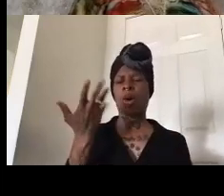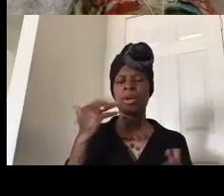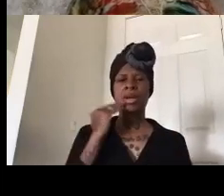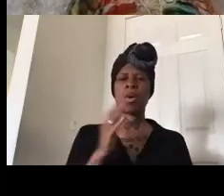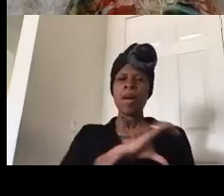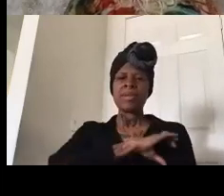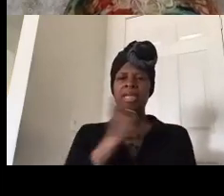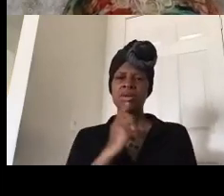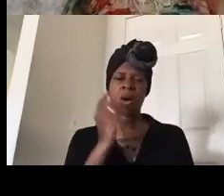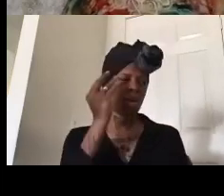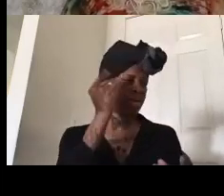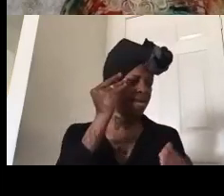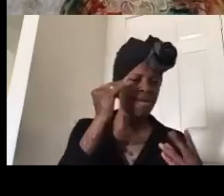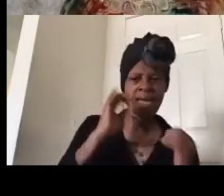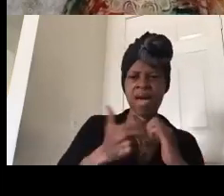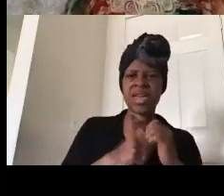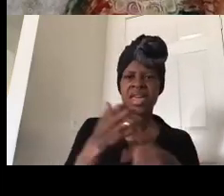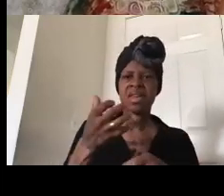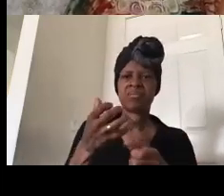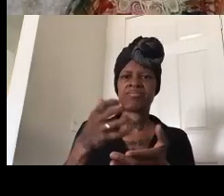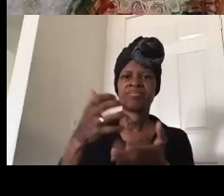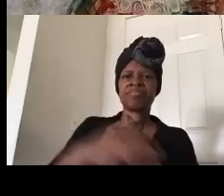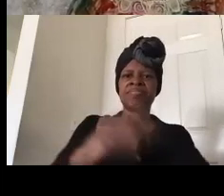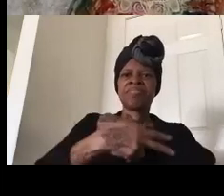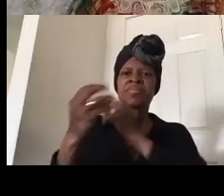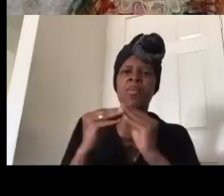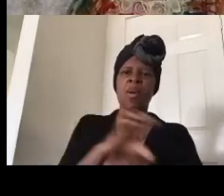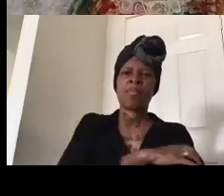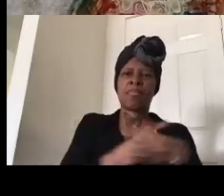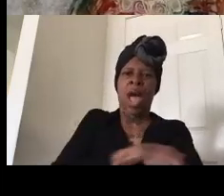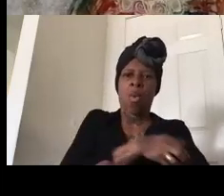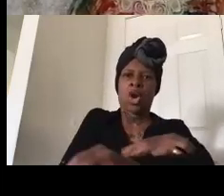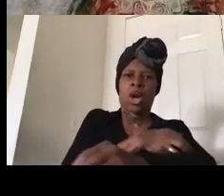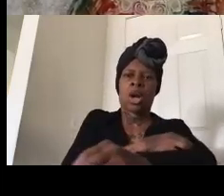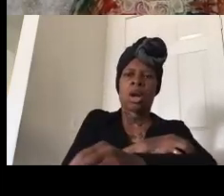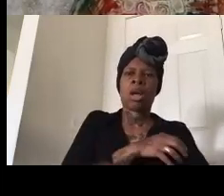how to get more power this was an effort that they made to try to get it